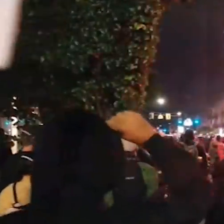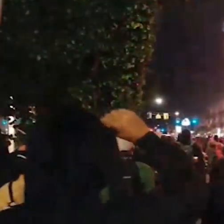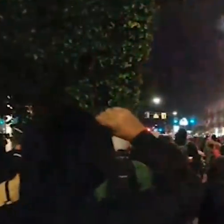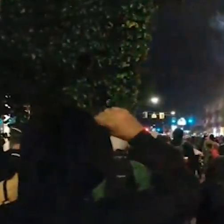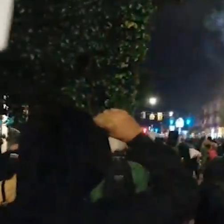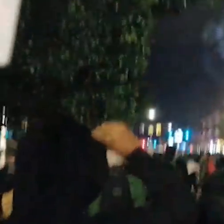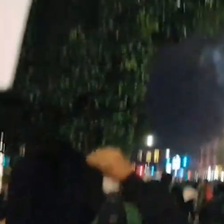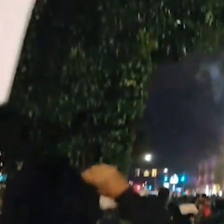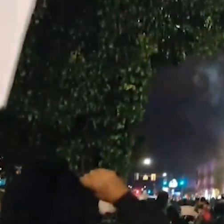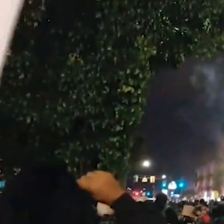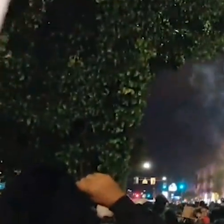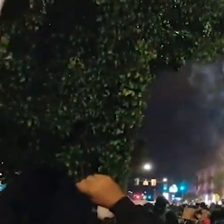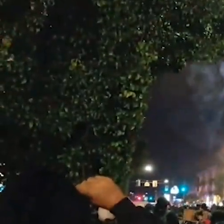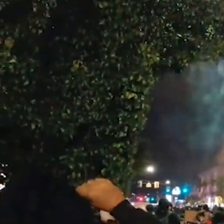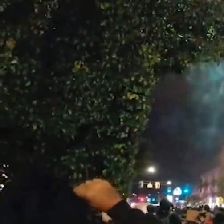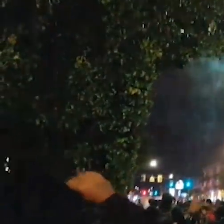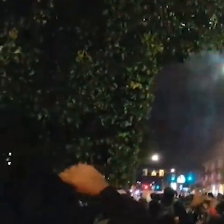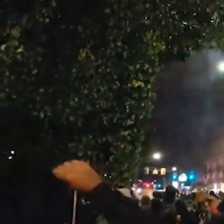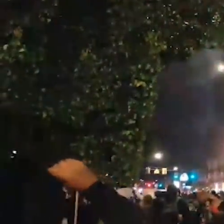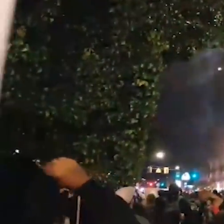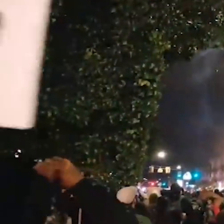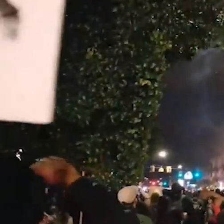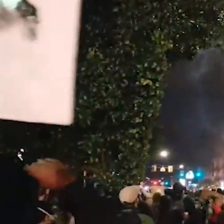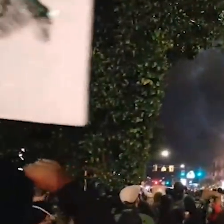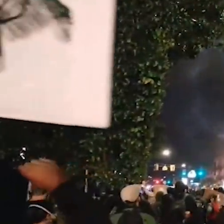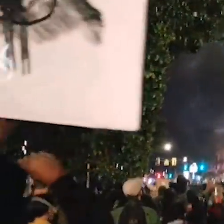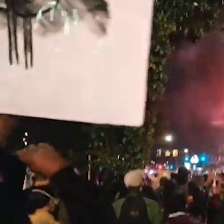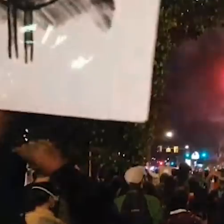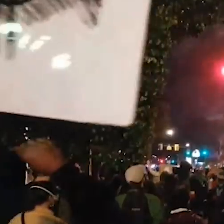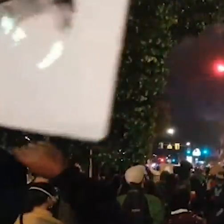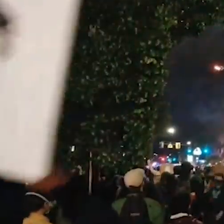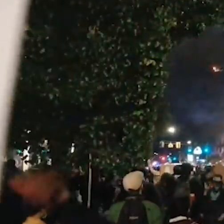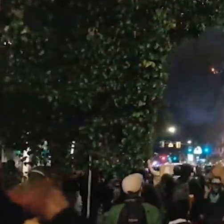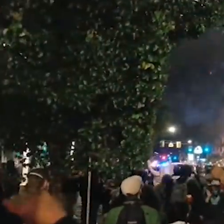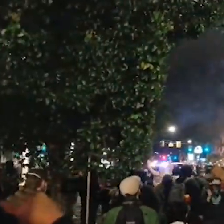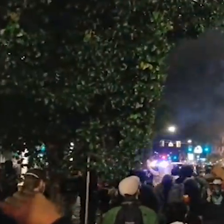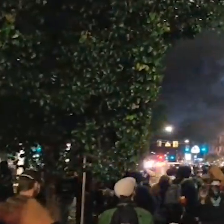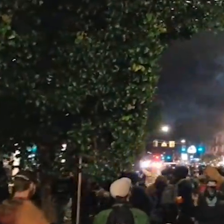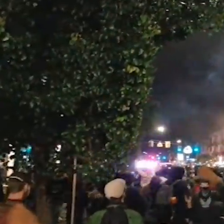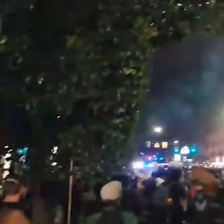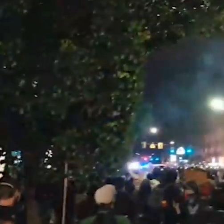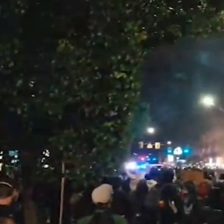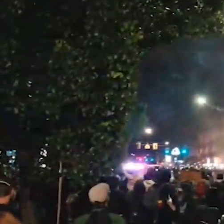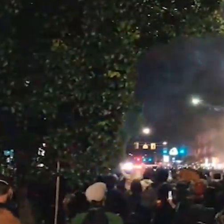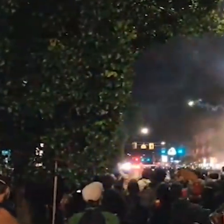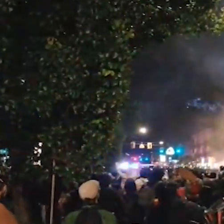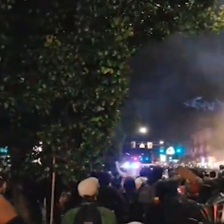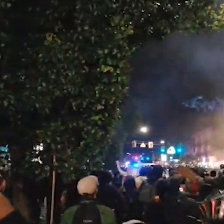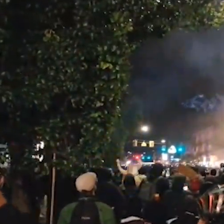In a little while we're going to talk about some crowd dynamics that we train on. This is a really bad sign